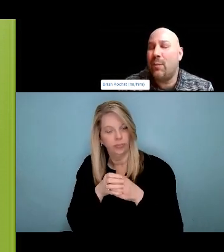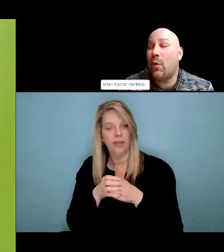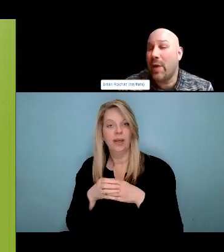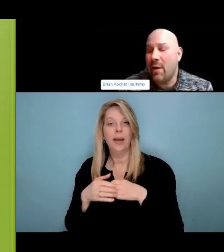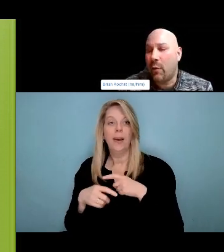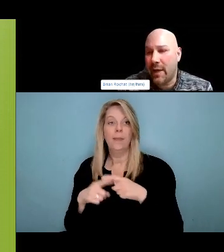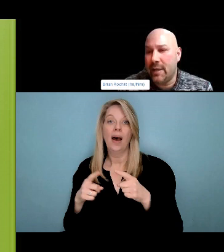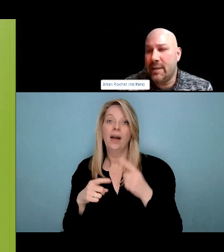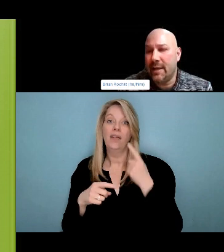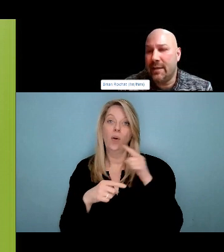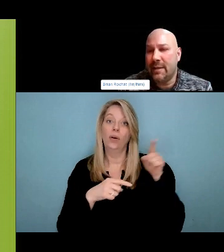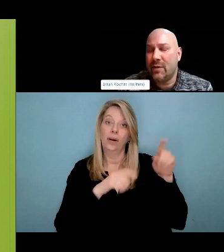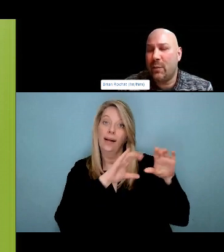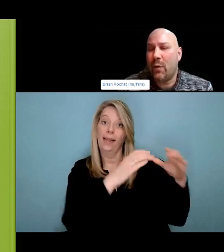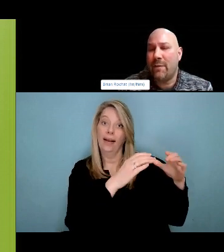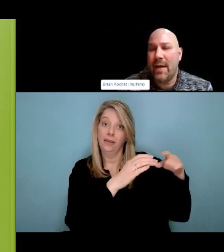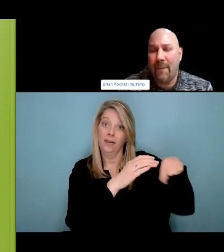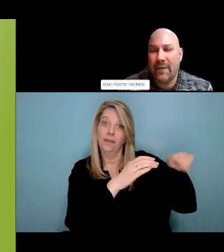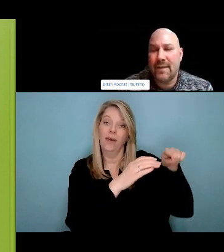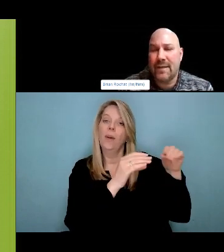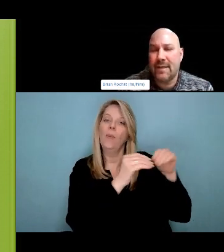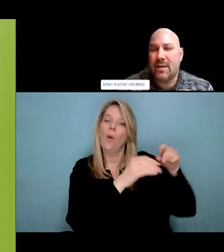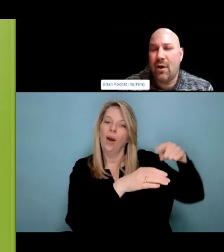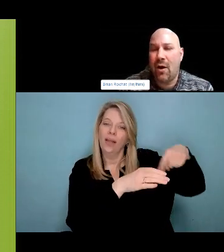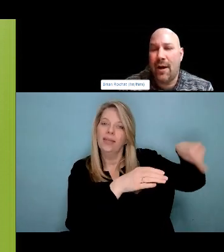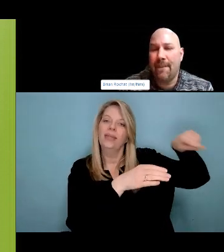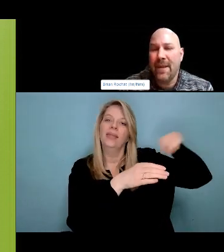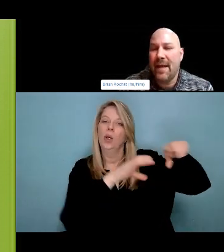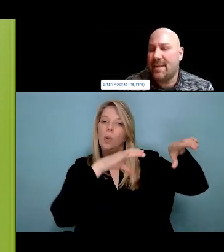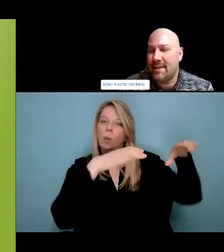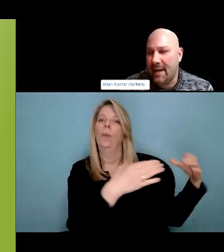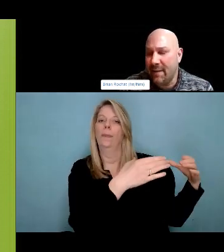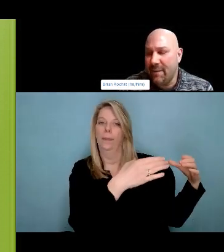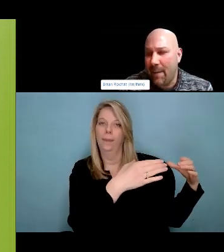it's had for, people who use drugs, globally. Okay. And then this next definition we really